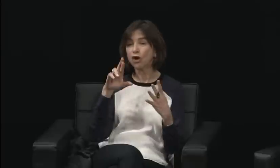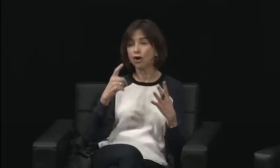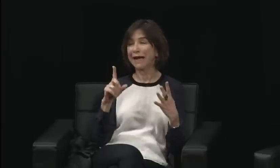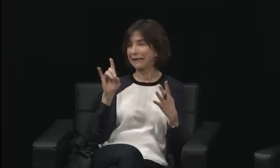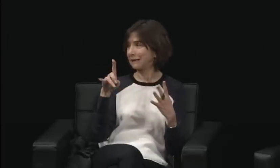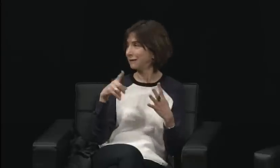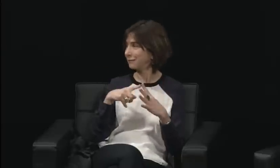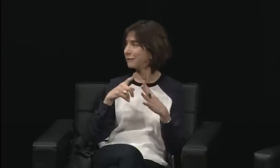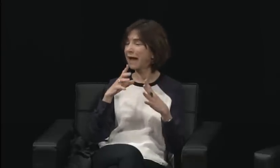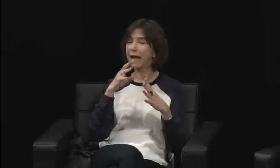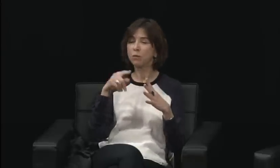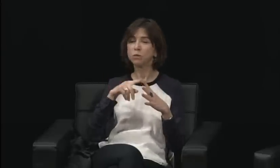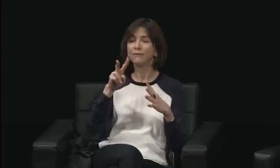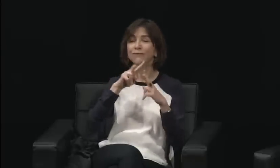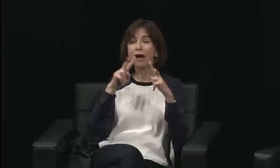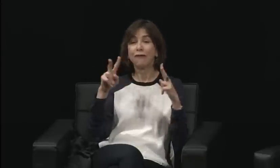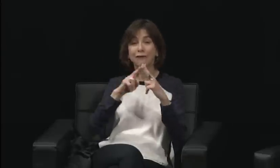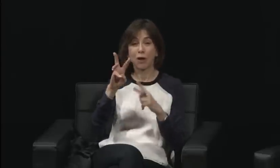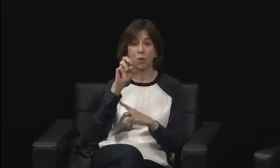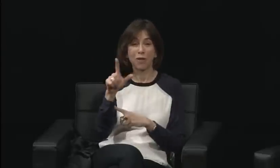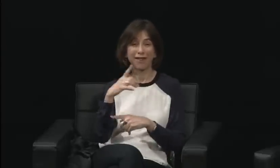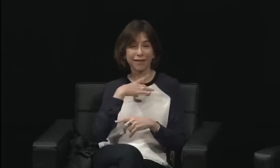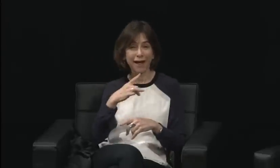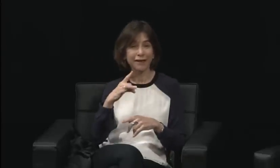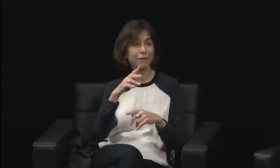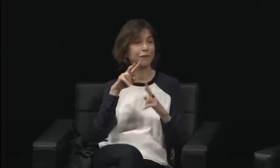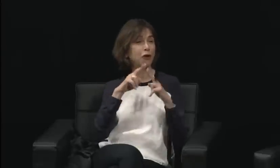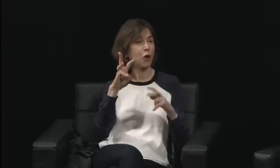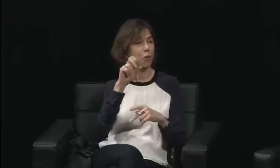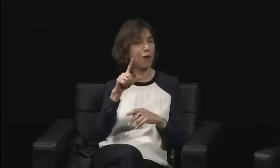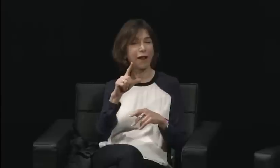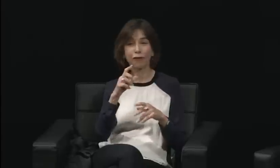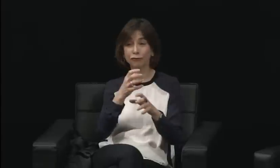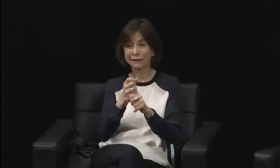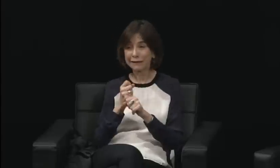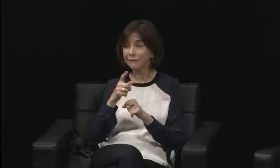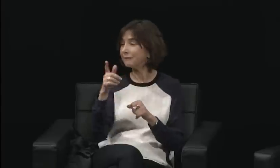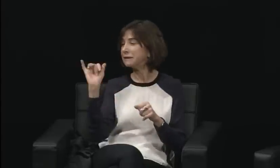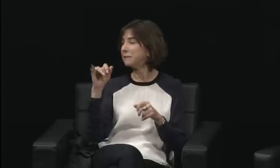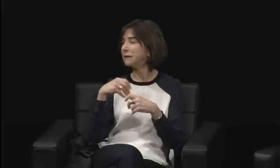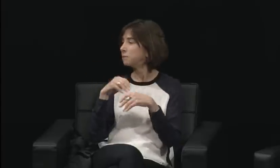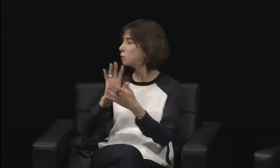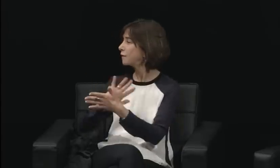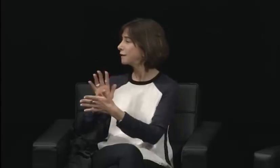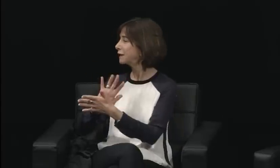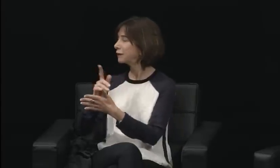we have to recognize Dr. Mary Malzkuhn in this movement.